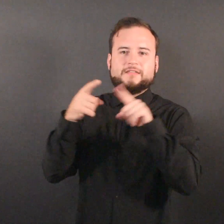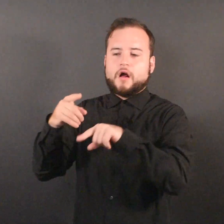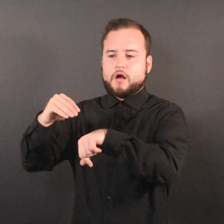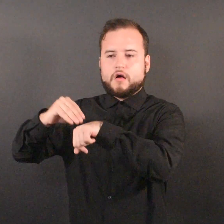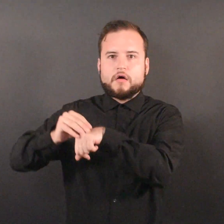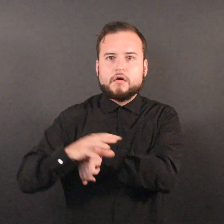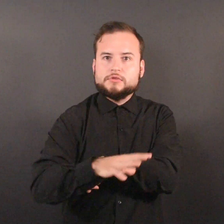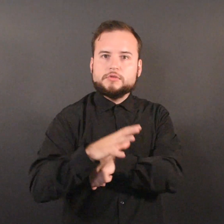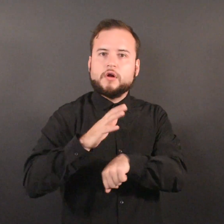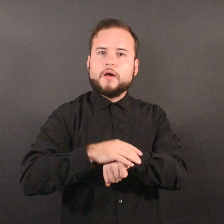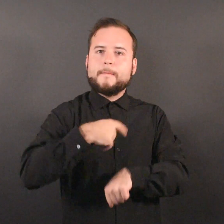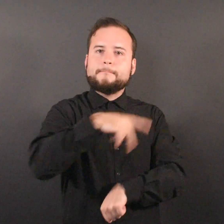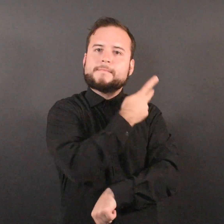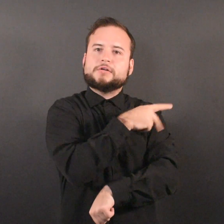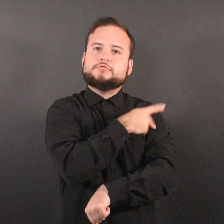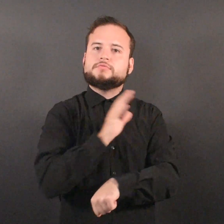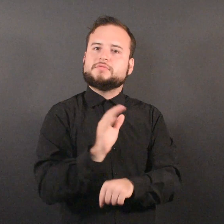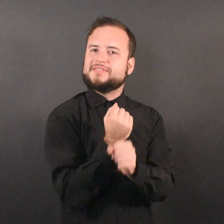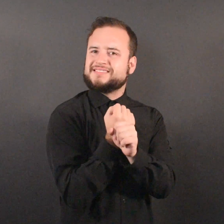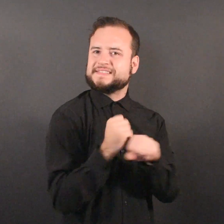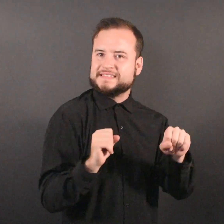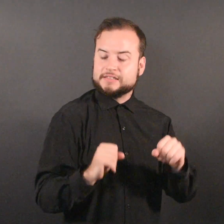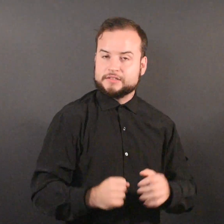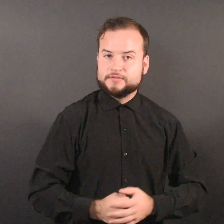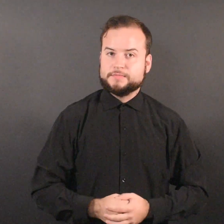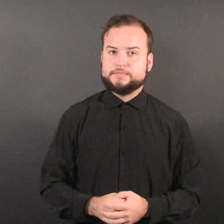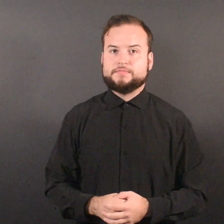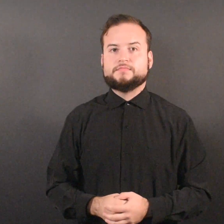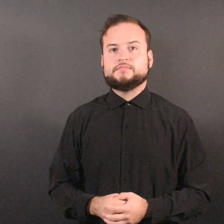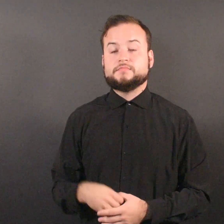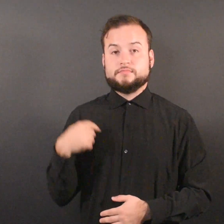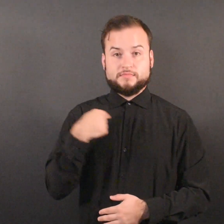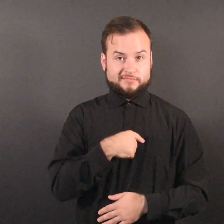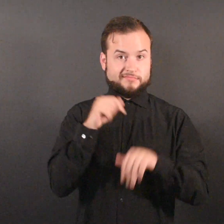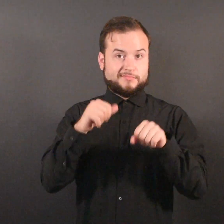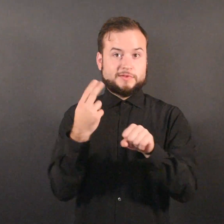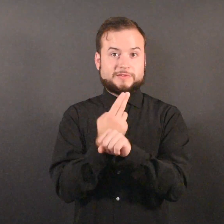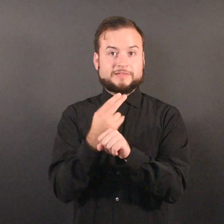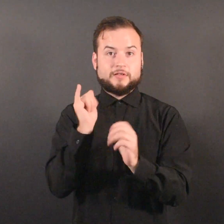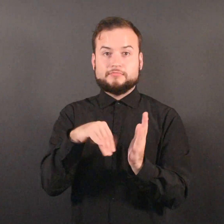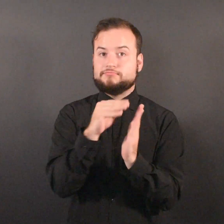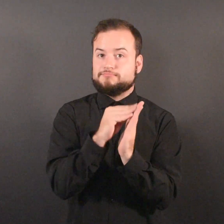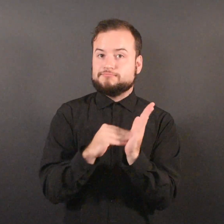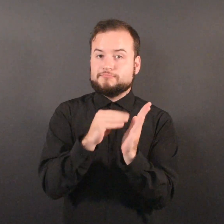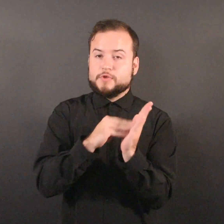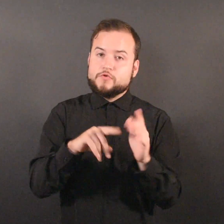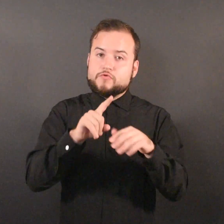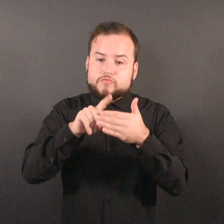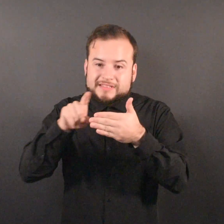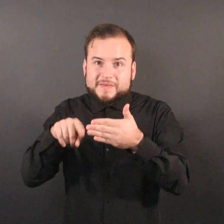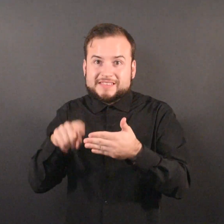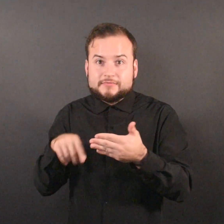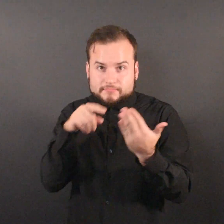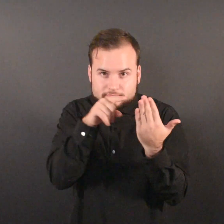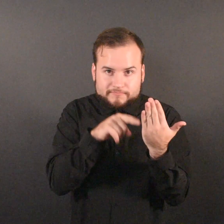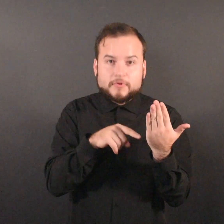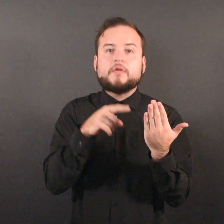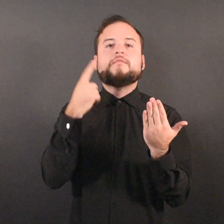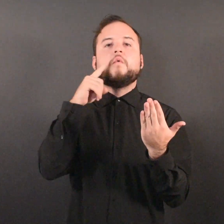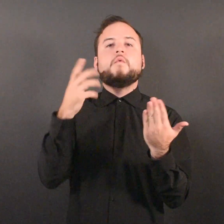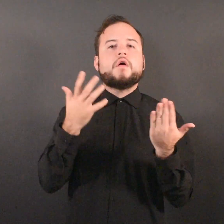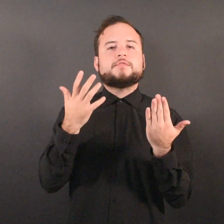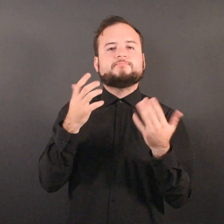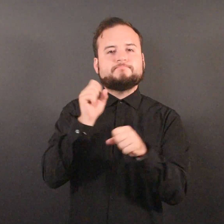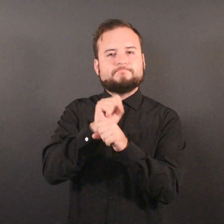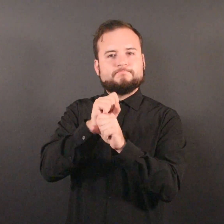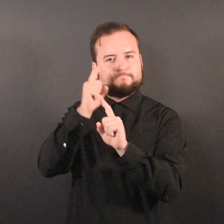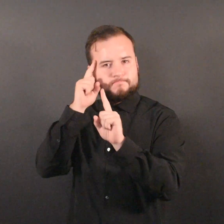safety, and we can use these results to work with Minnesota’s providers to increase our resiliency